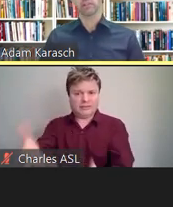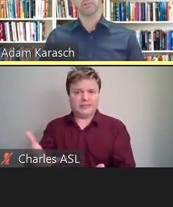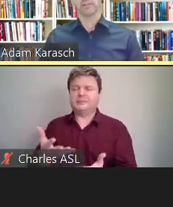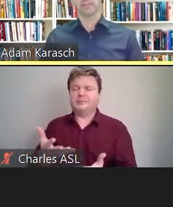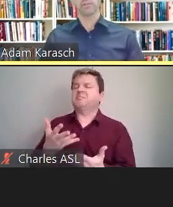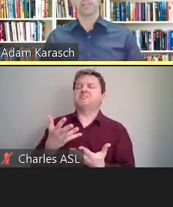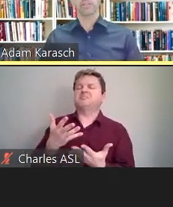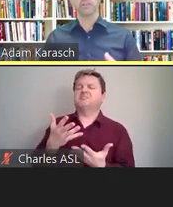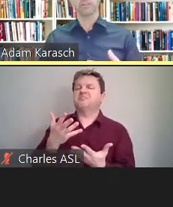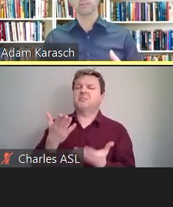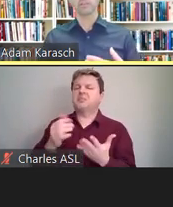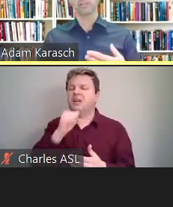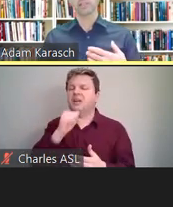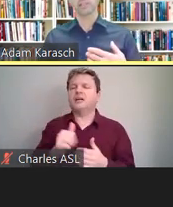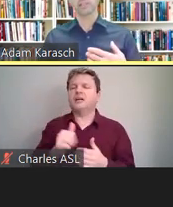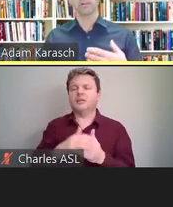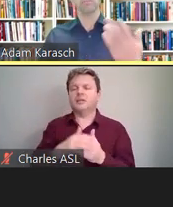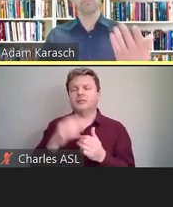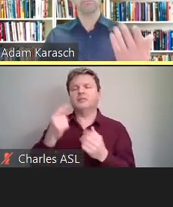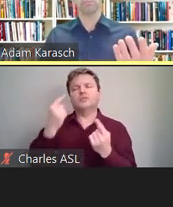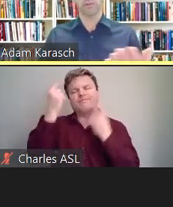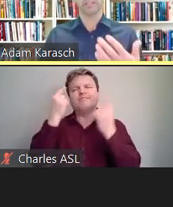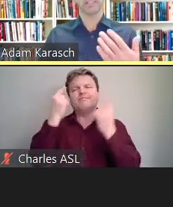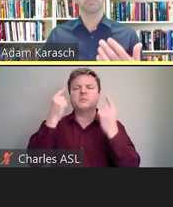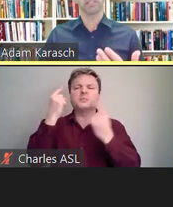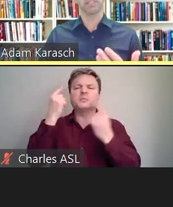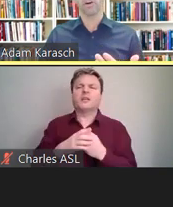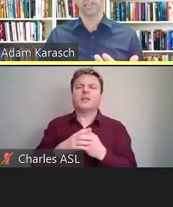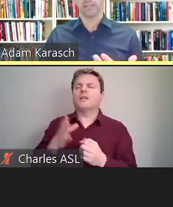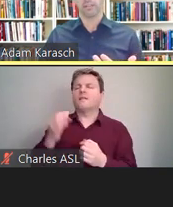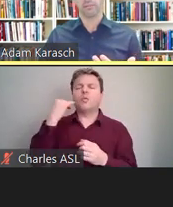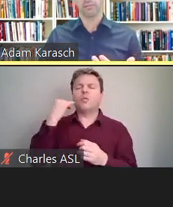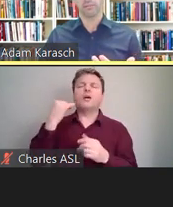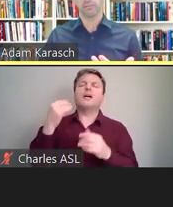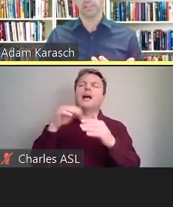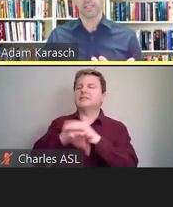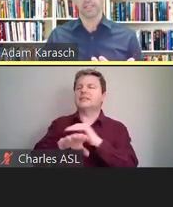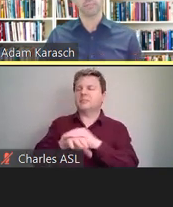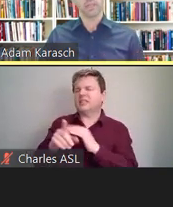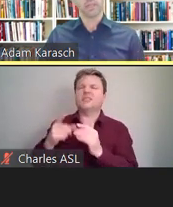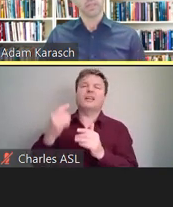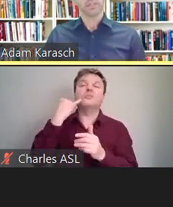for example, an internal accessibility audit.